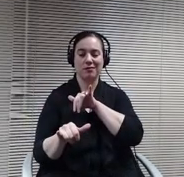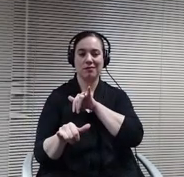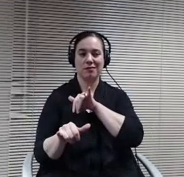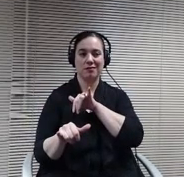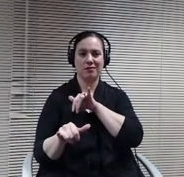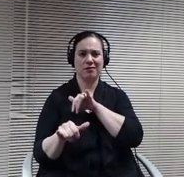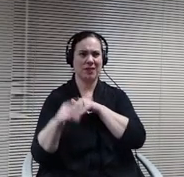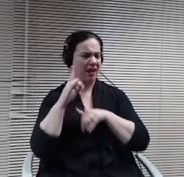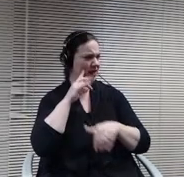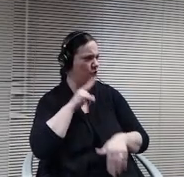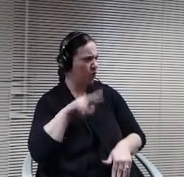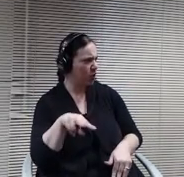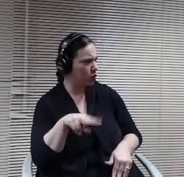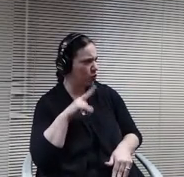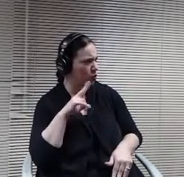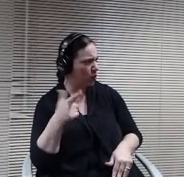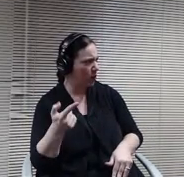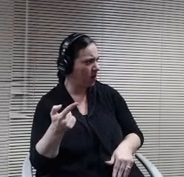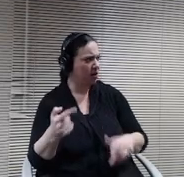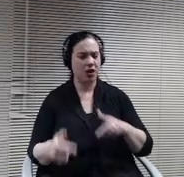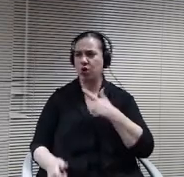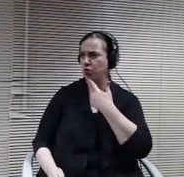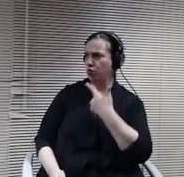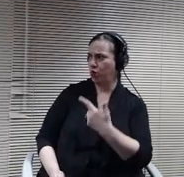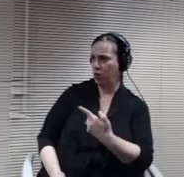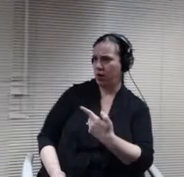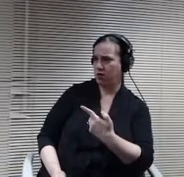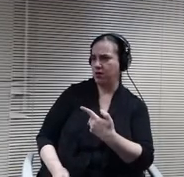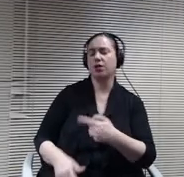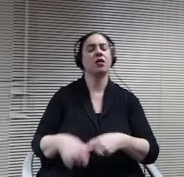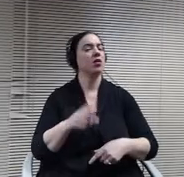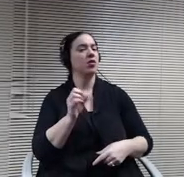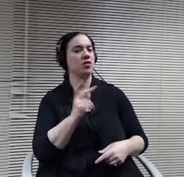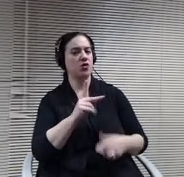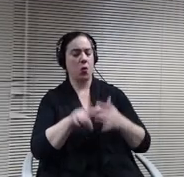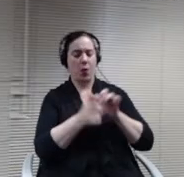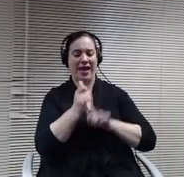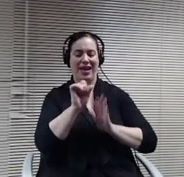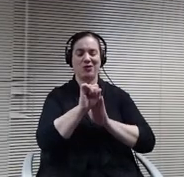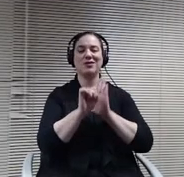21 So each state interprets that little differently, and.